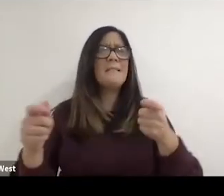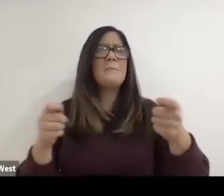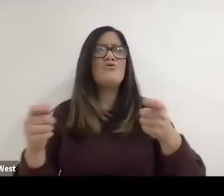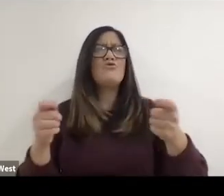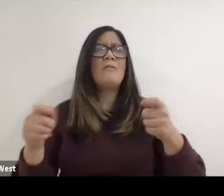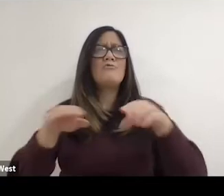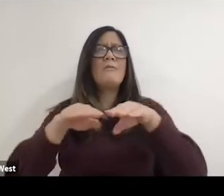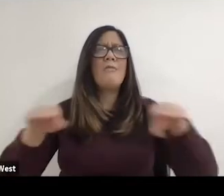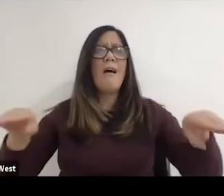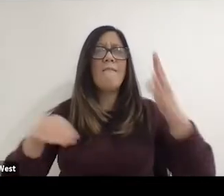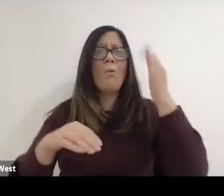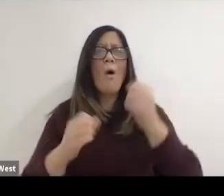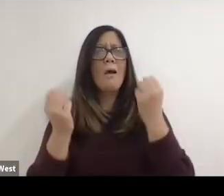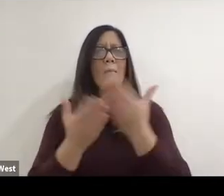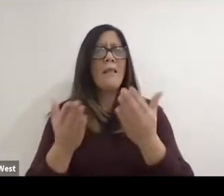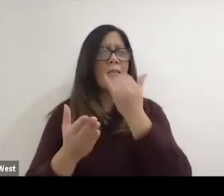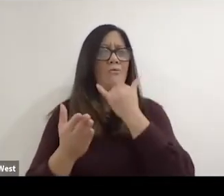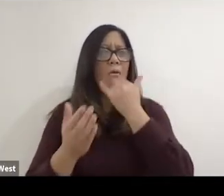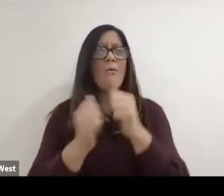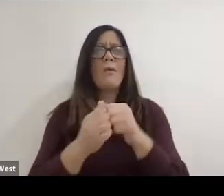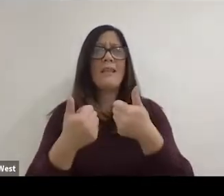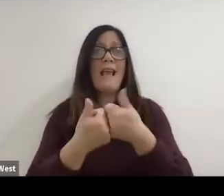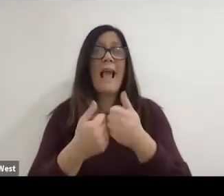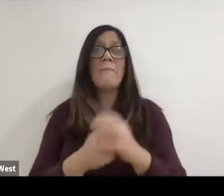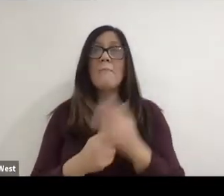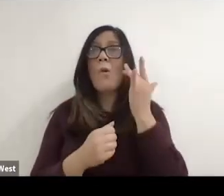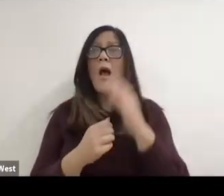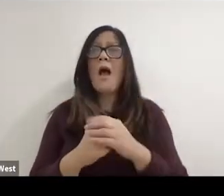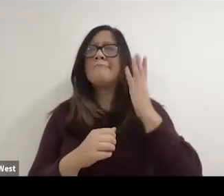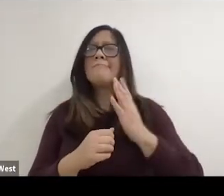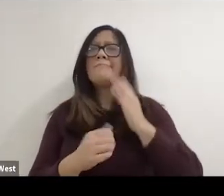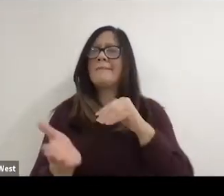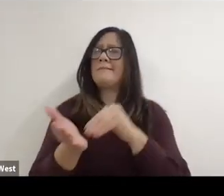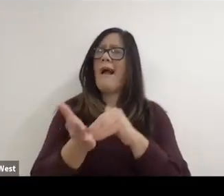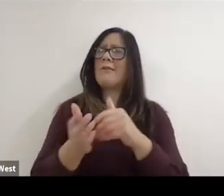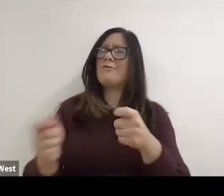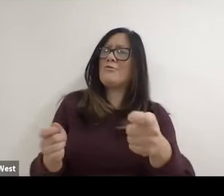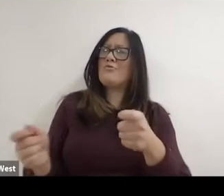so many things wrong with the game. You know, doctors still controlled it, doctors really used it.